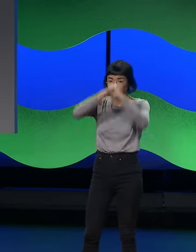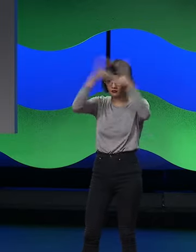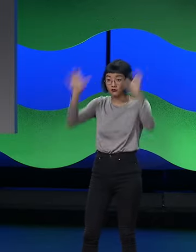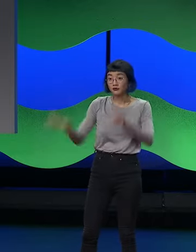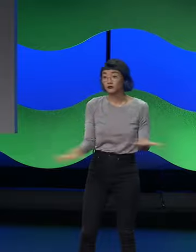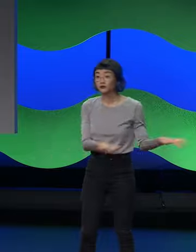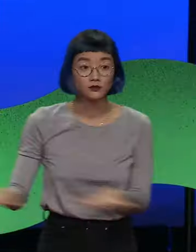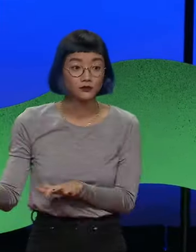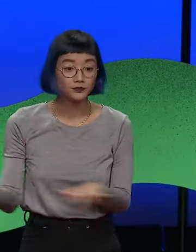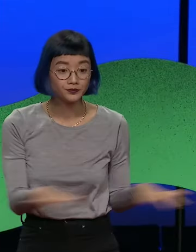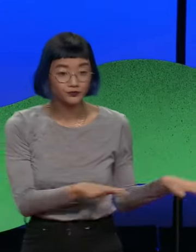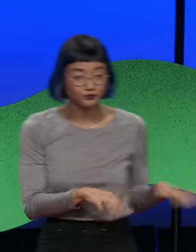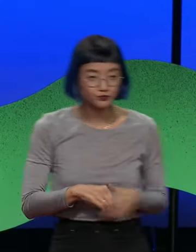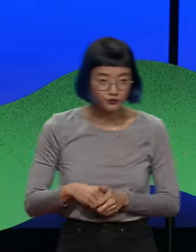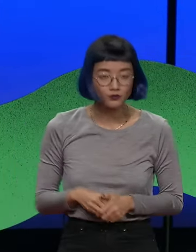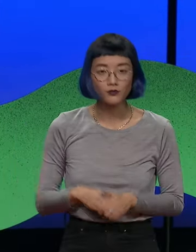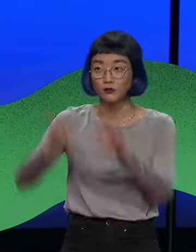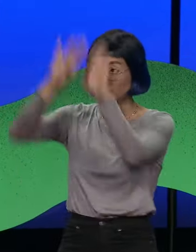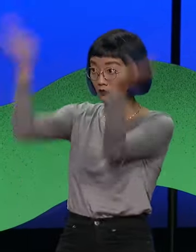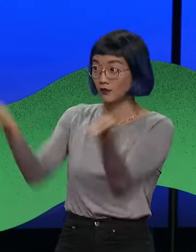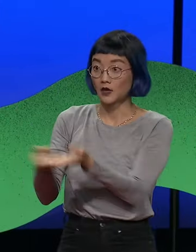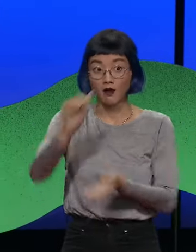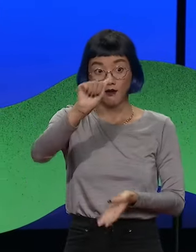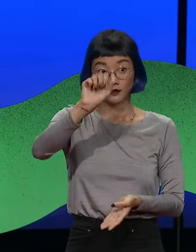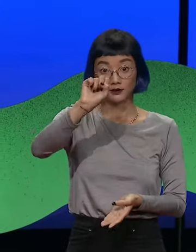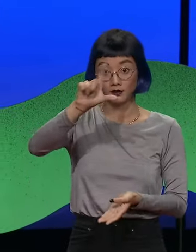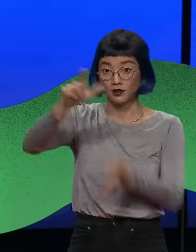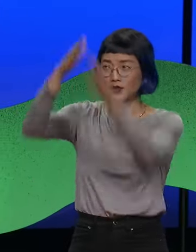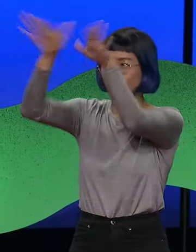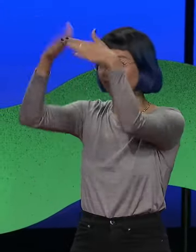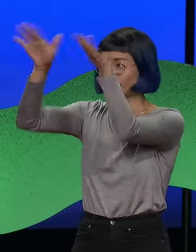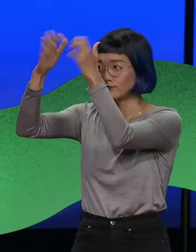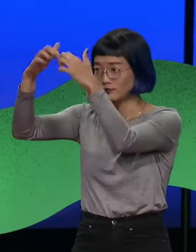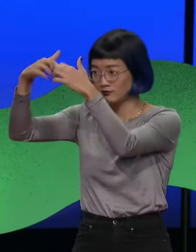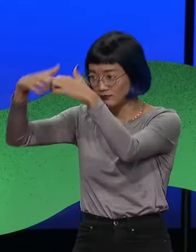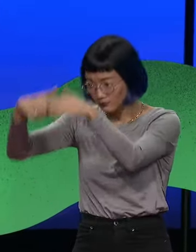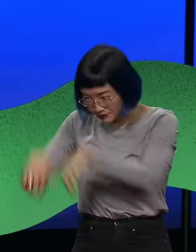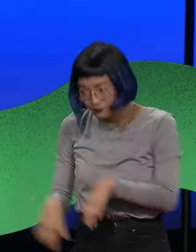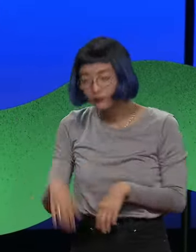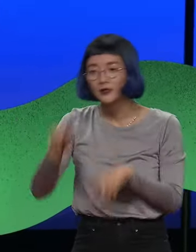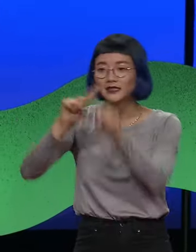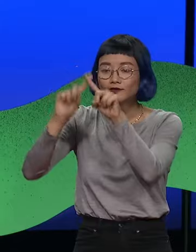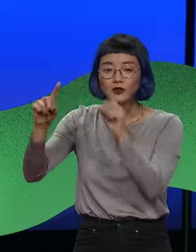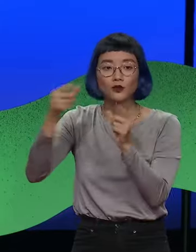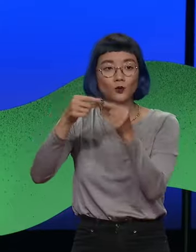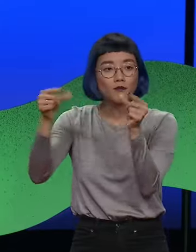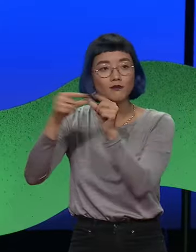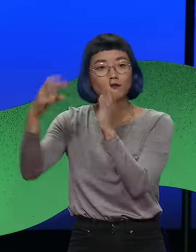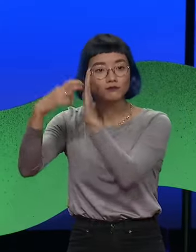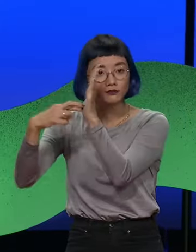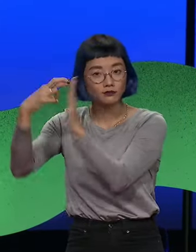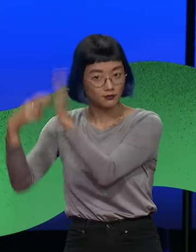ASL works. So, envision a piano. ASL is broken down into many different grammatical parameters.